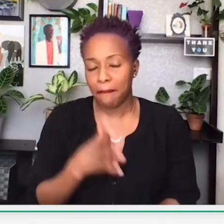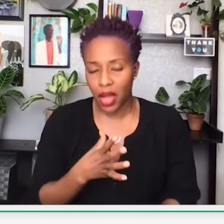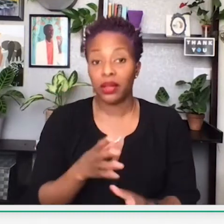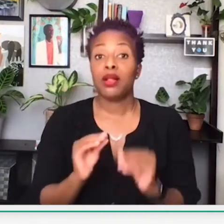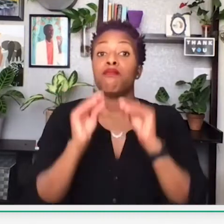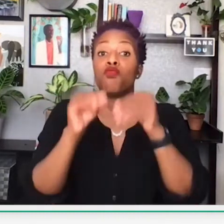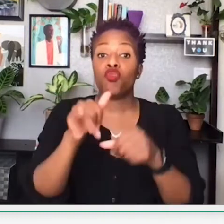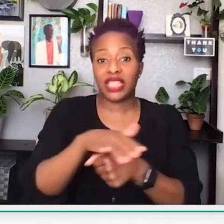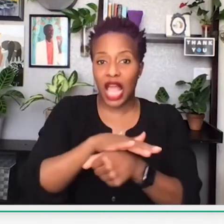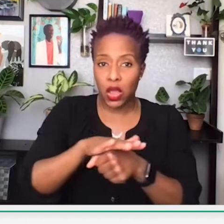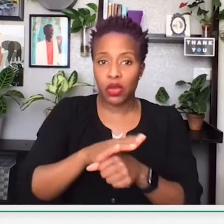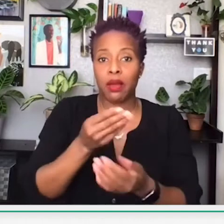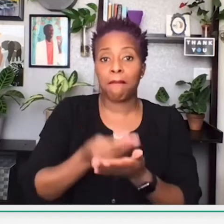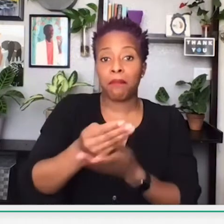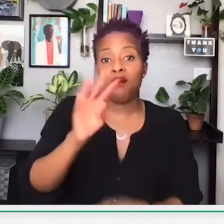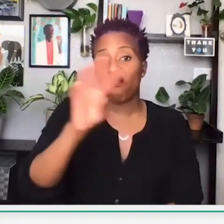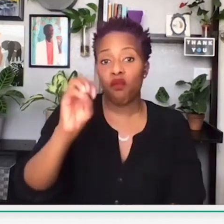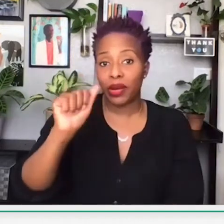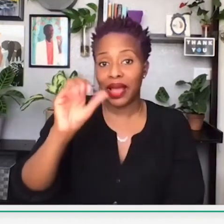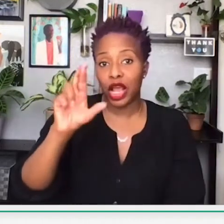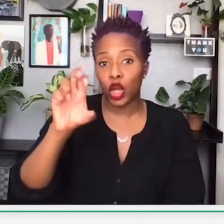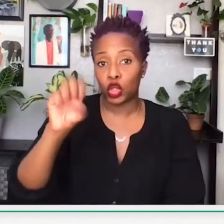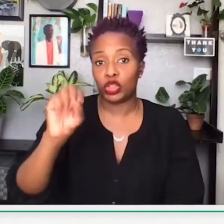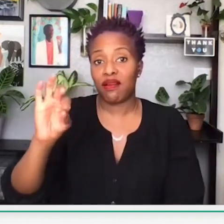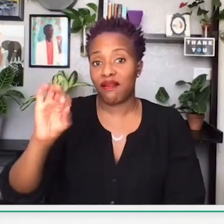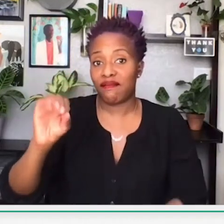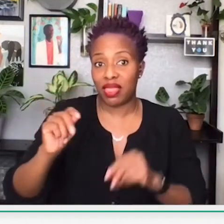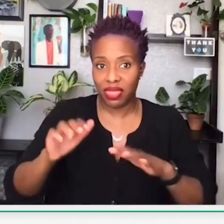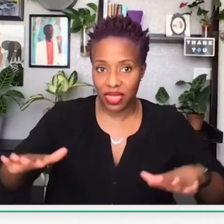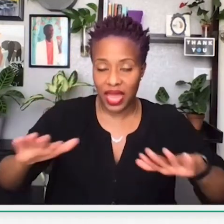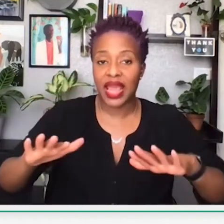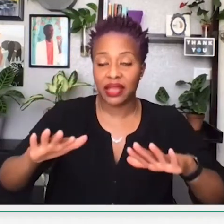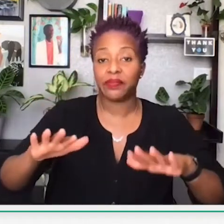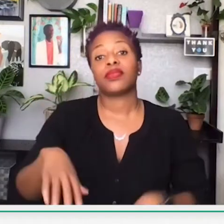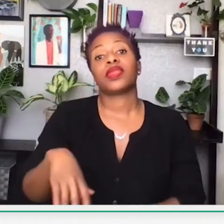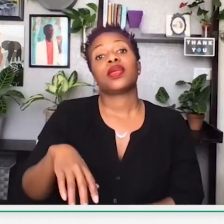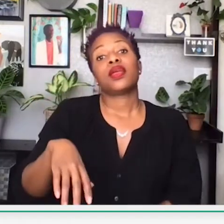2 wealthy black men who moved to the area and purchased 40 acres of land.